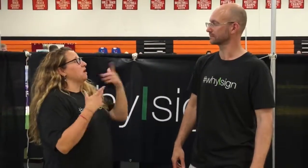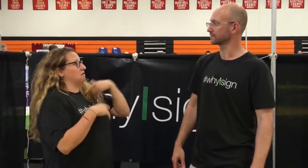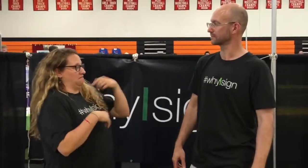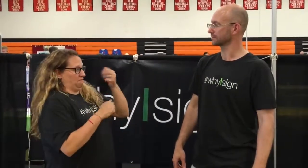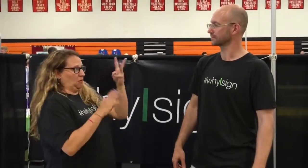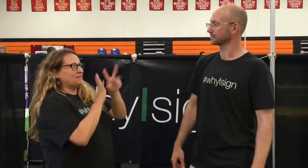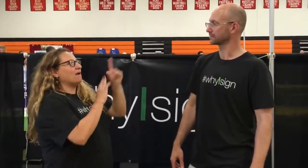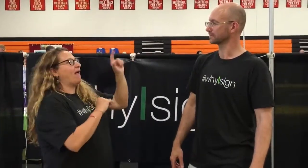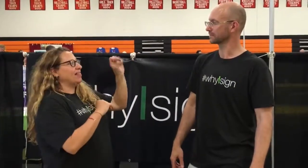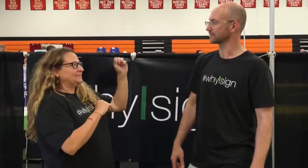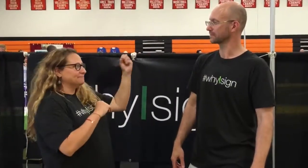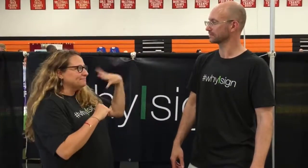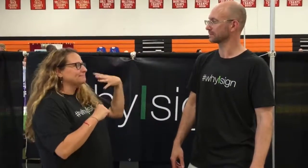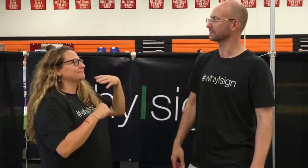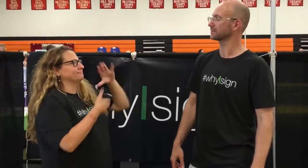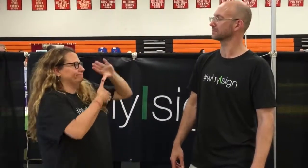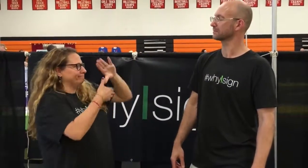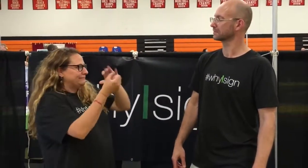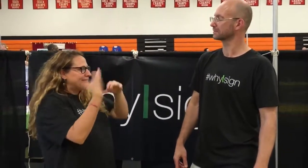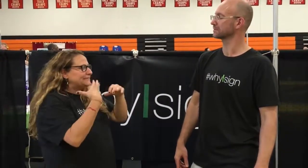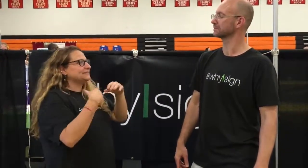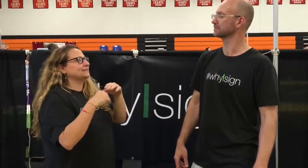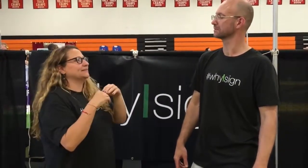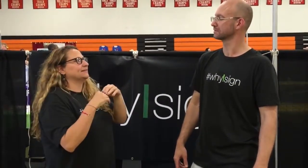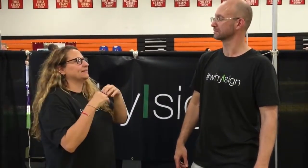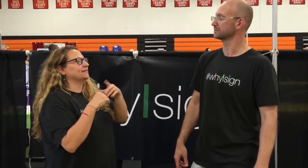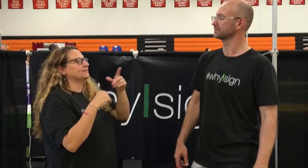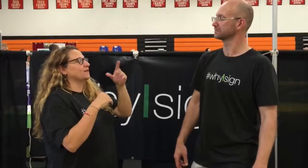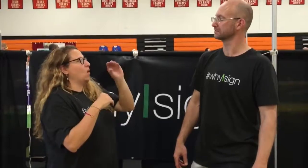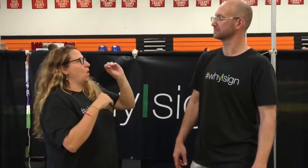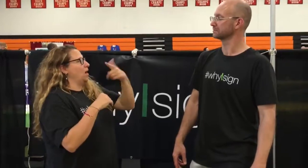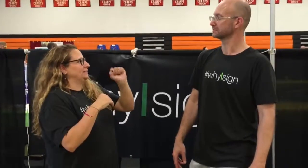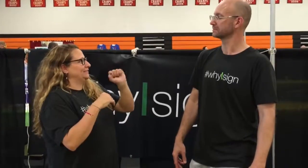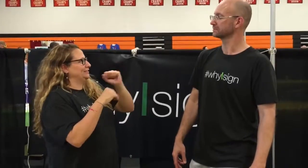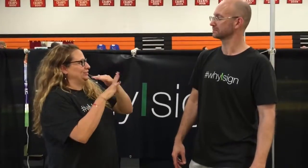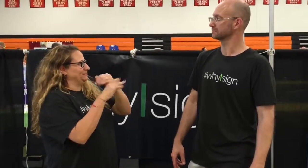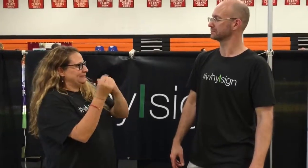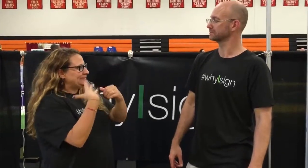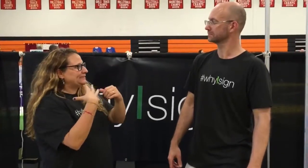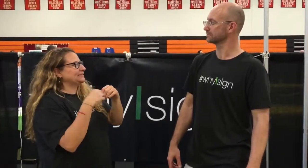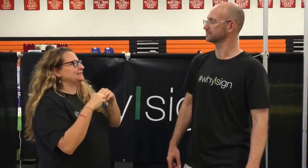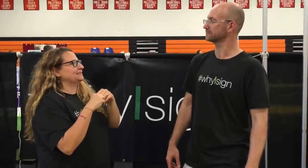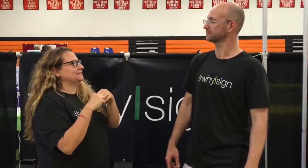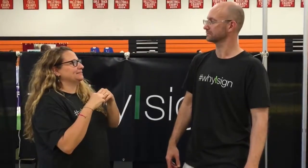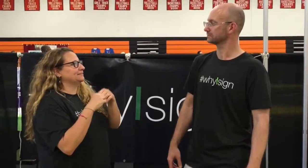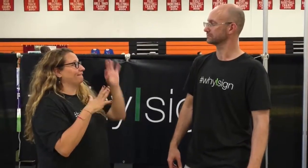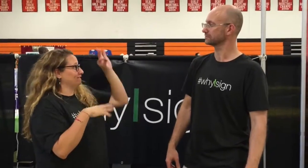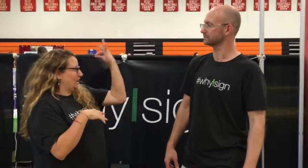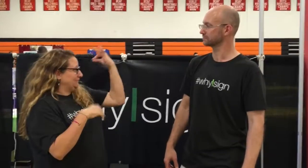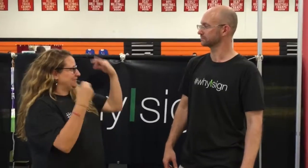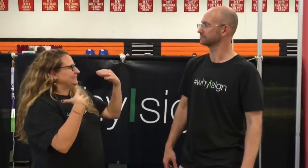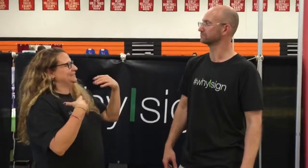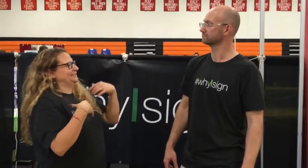I've had several videos coming from LSM and Latin America countries. OGS Germany sent me videos. France sent me.